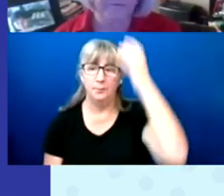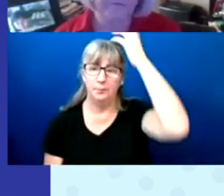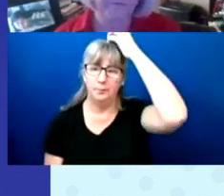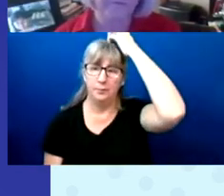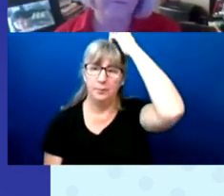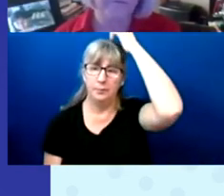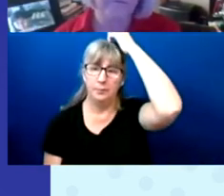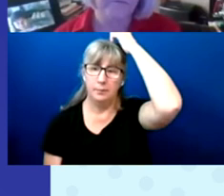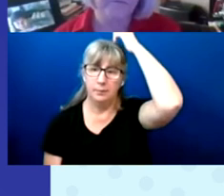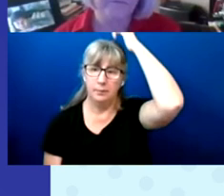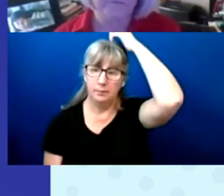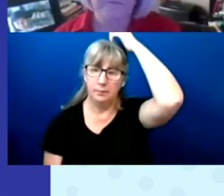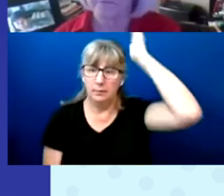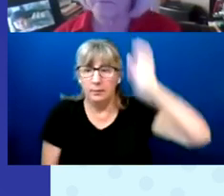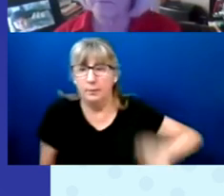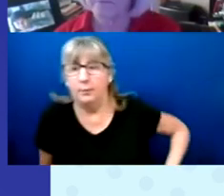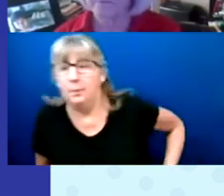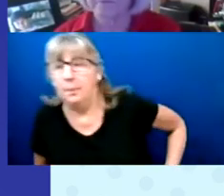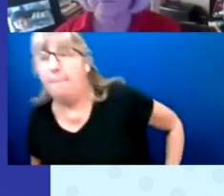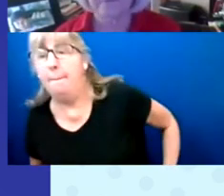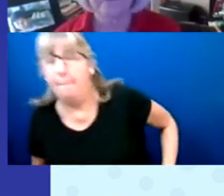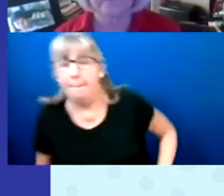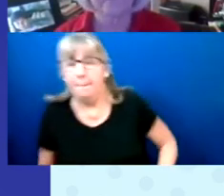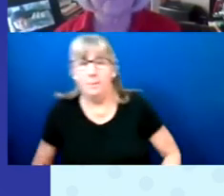Next slide, please.